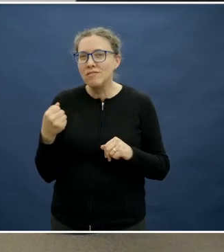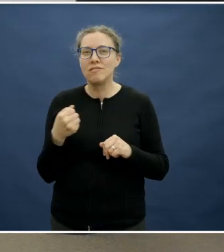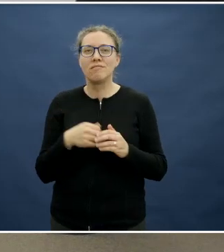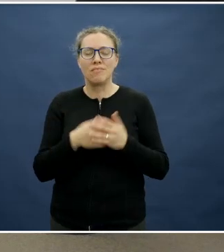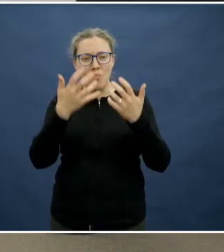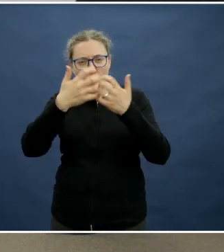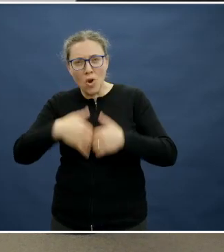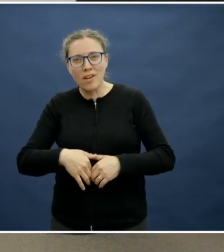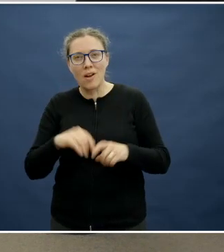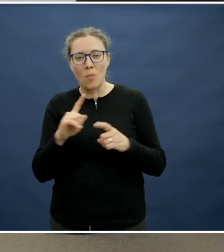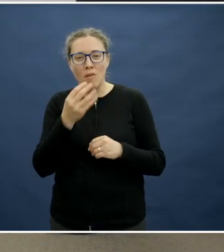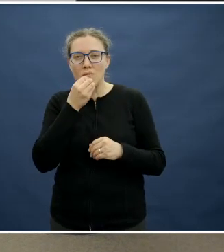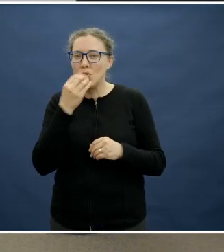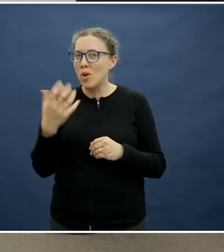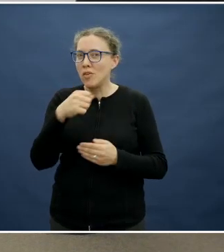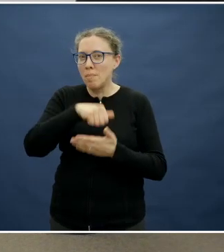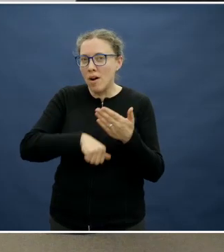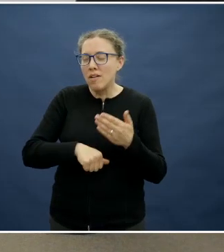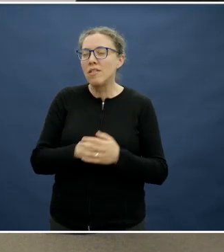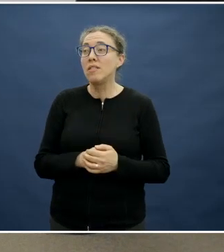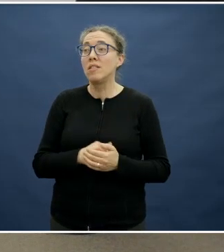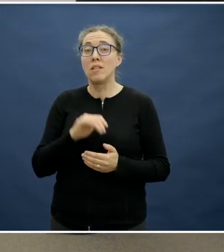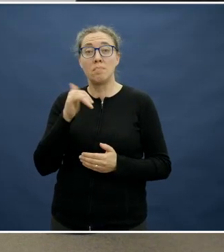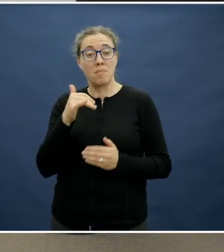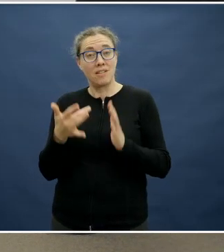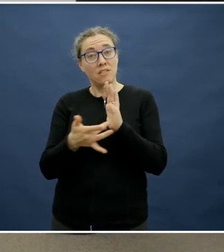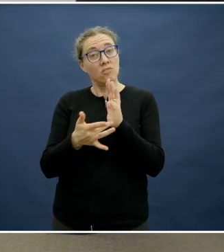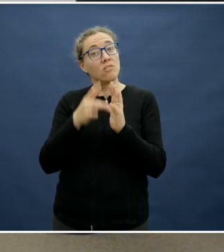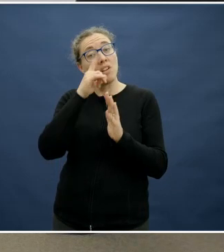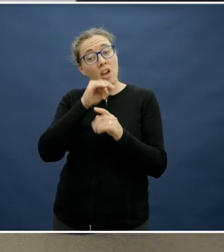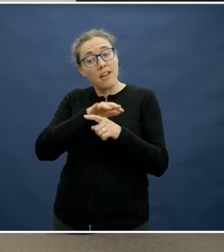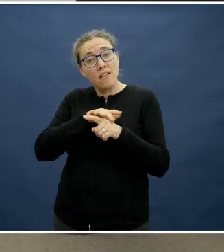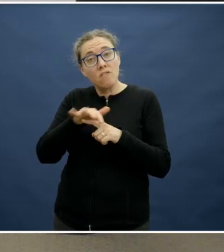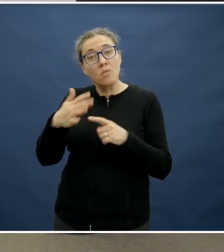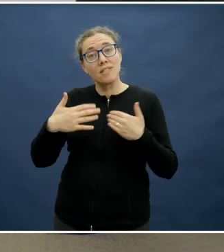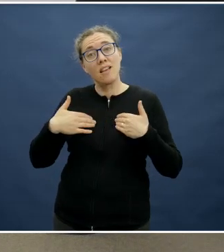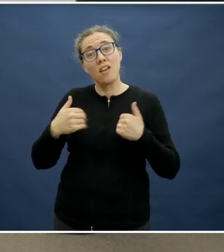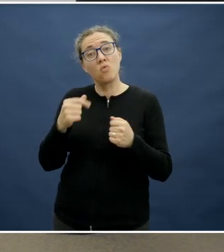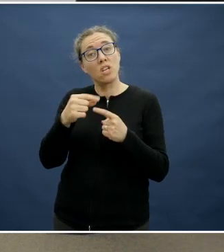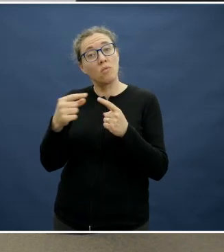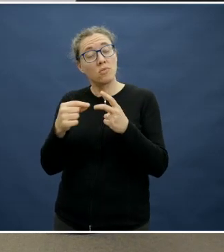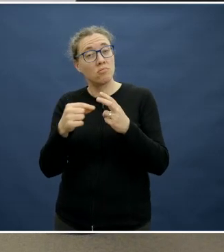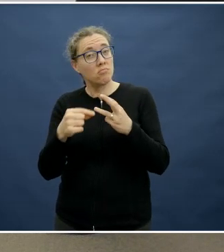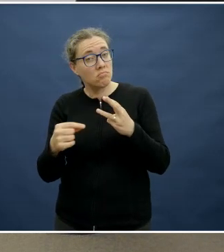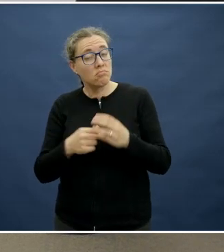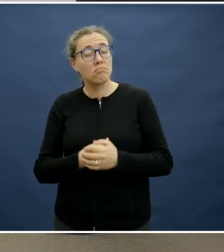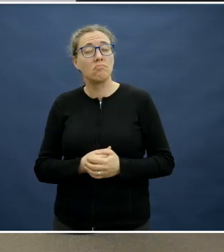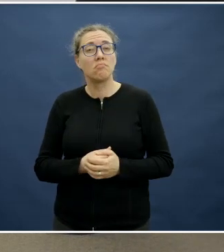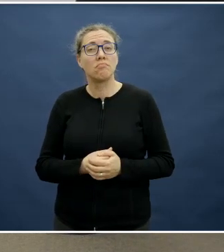there in terms of the development of technology to help influence healthier food choices and more balanced diets, particularly at young ages?